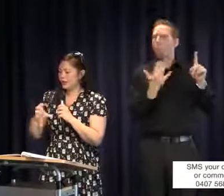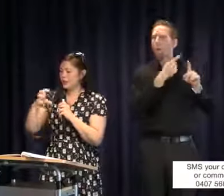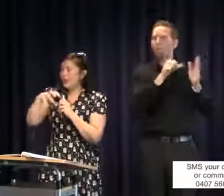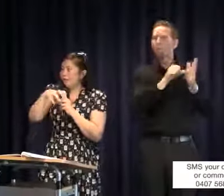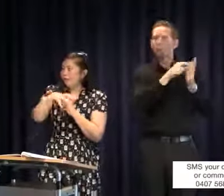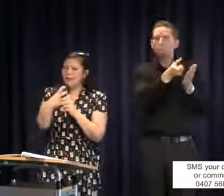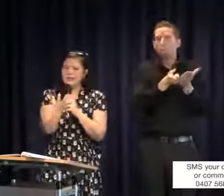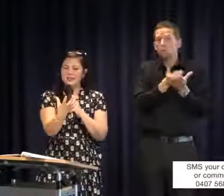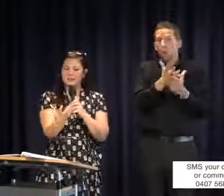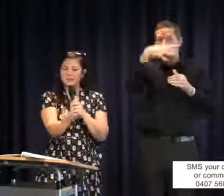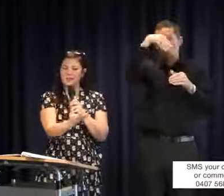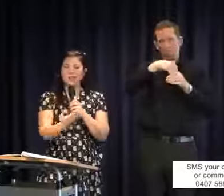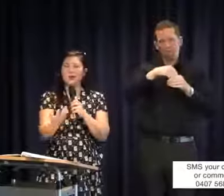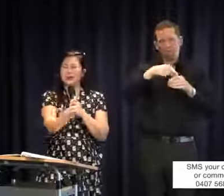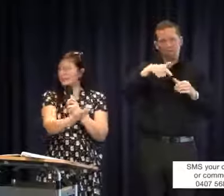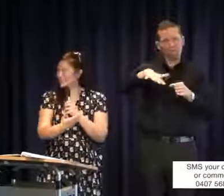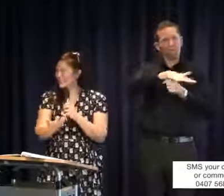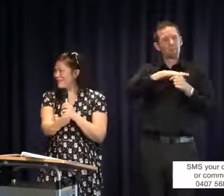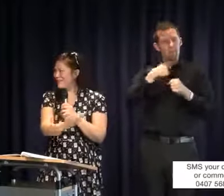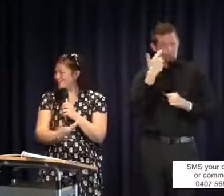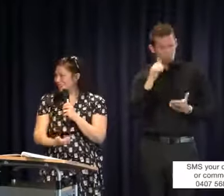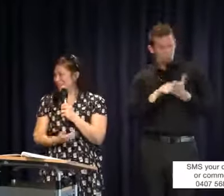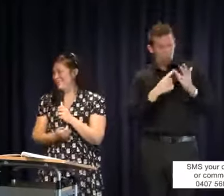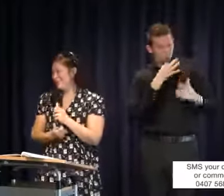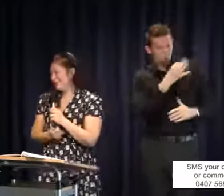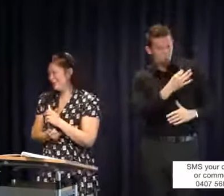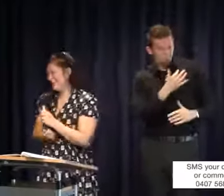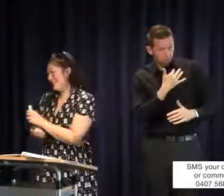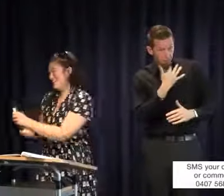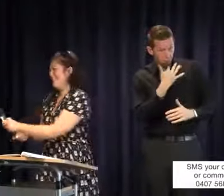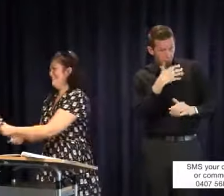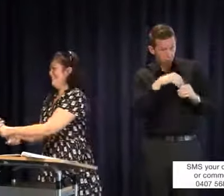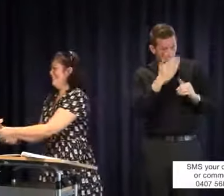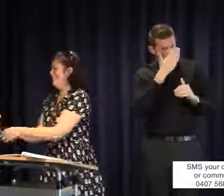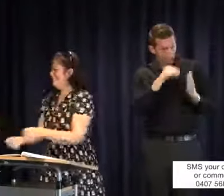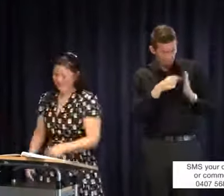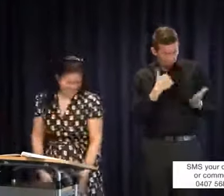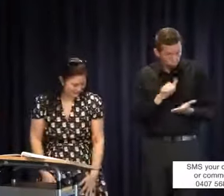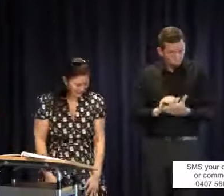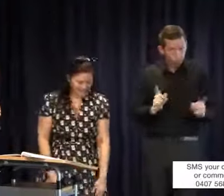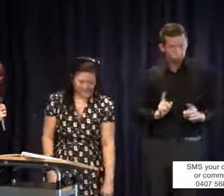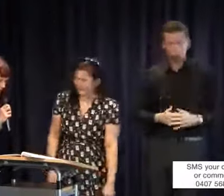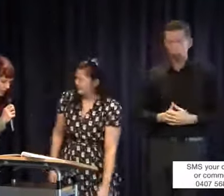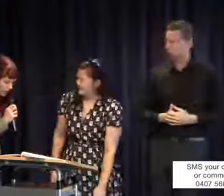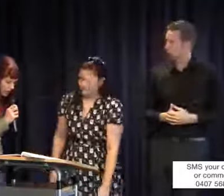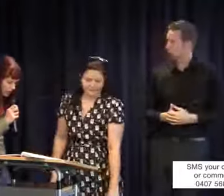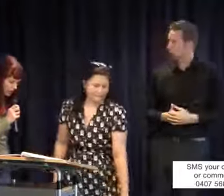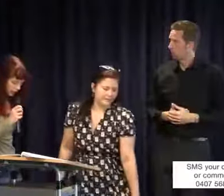go within this black hole of school funding?